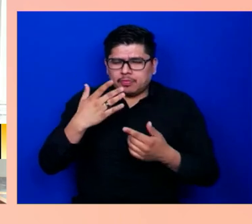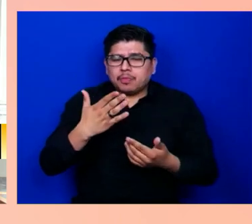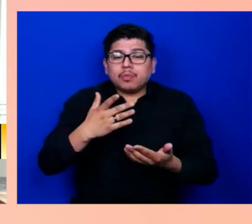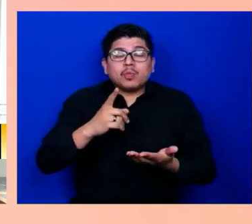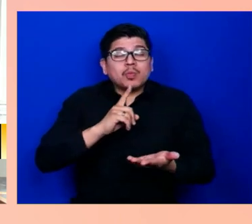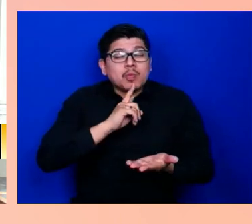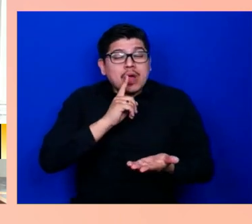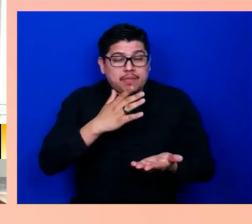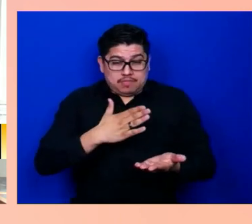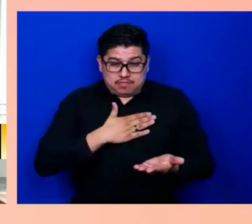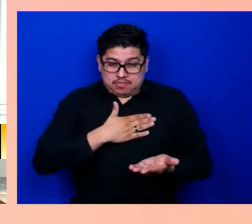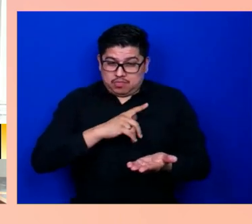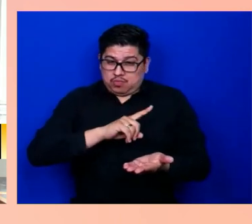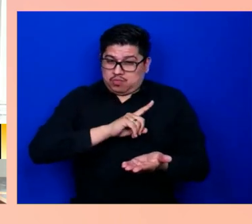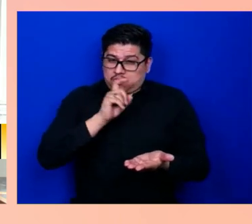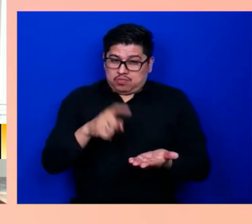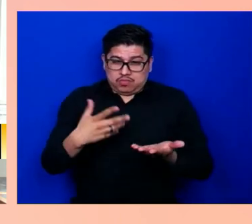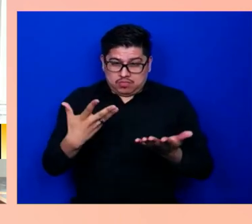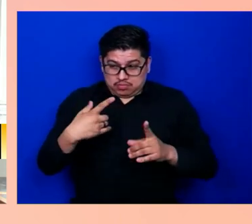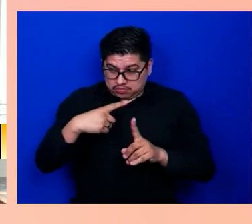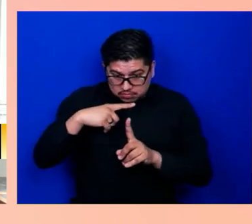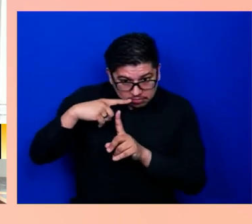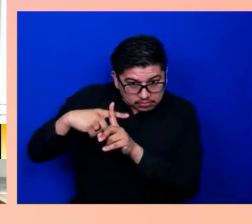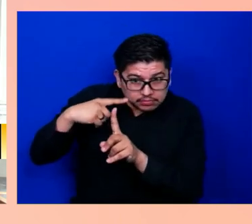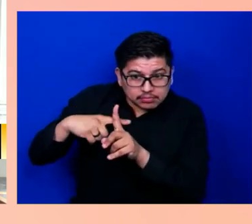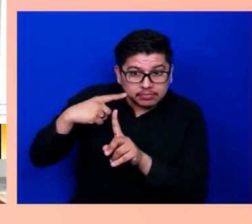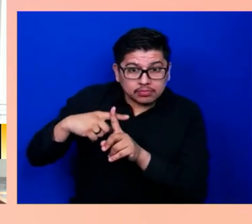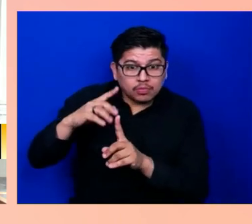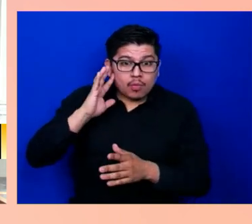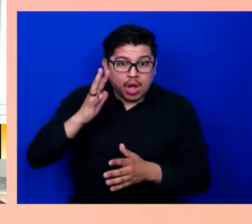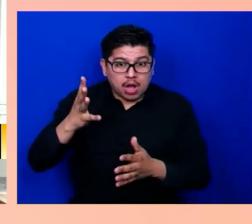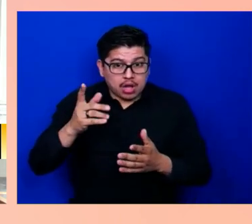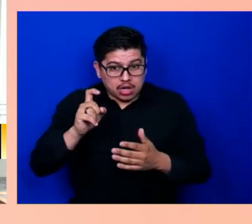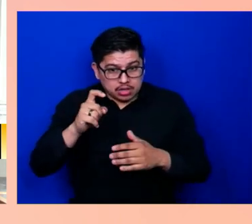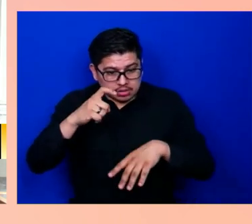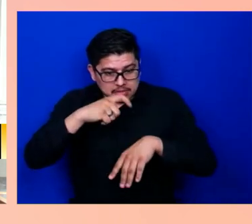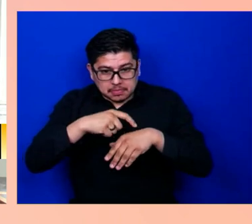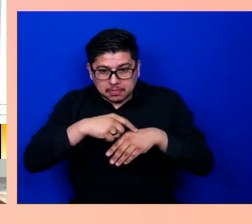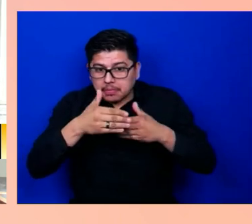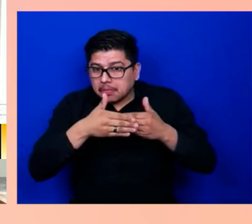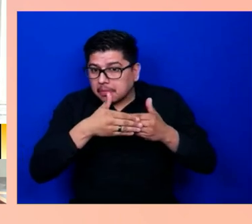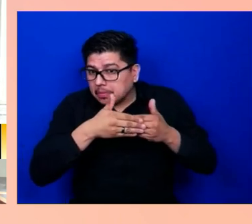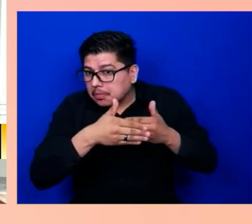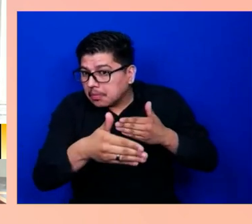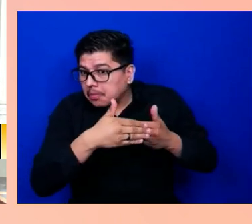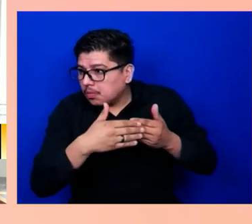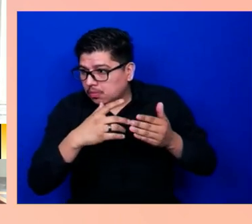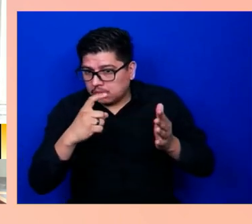Well, when you think about the time frame that it requires to develop a new drug,